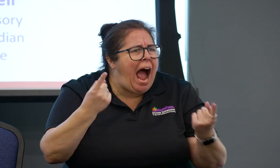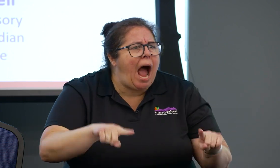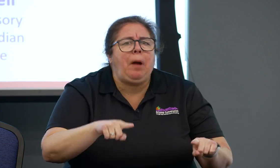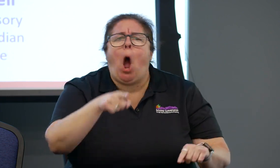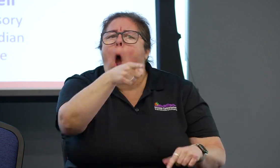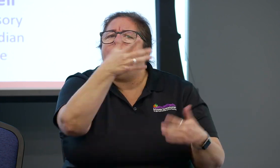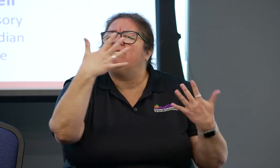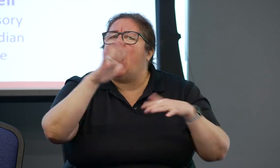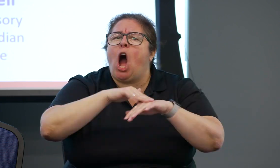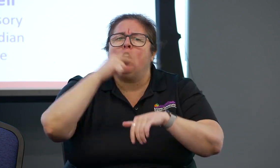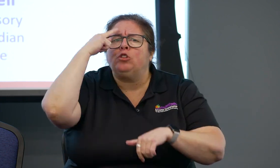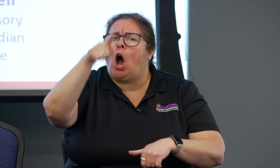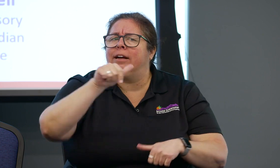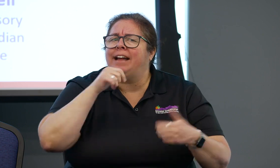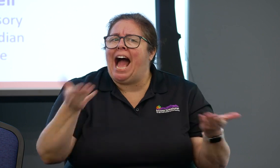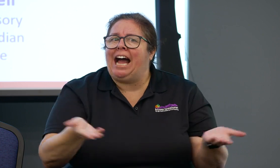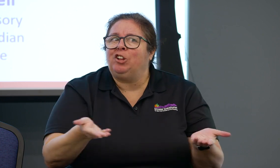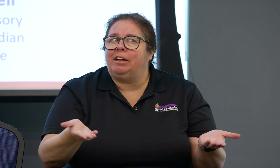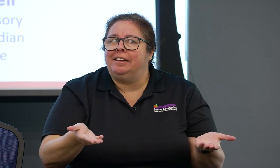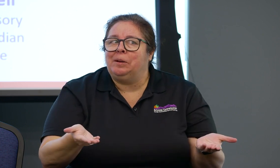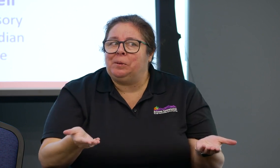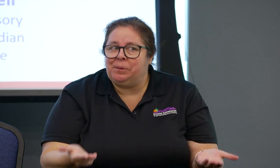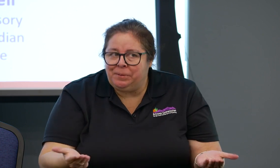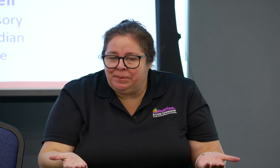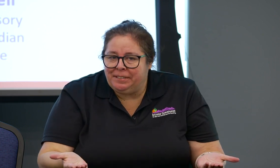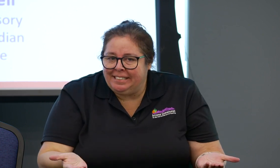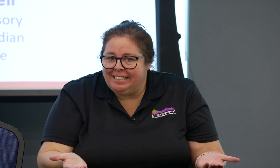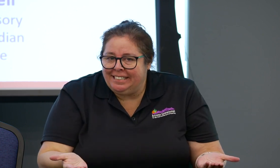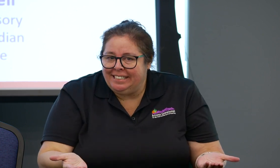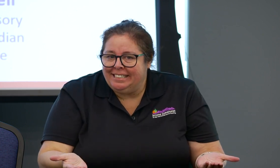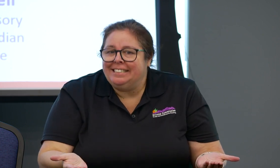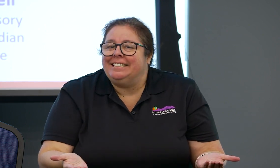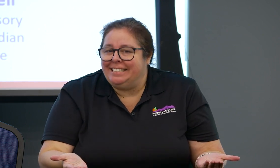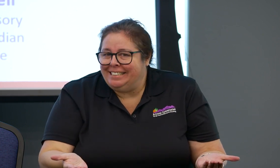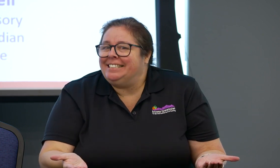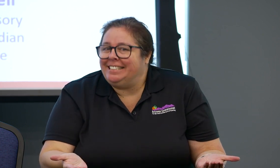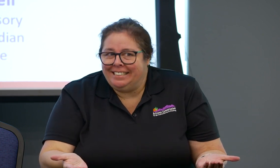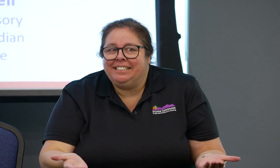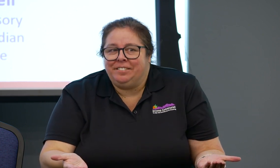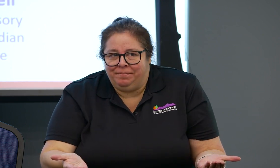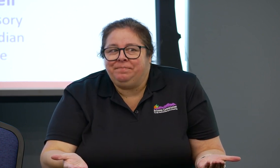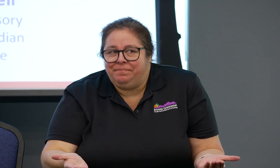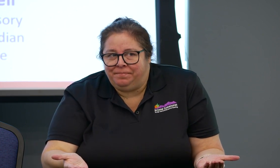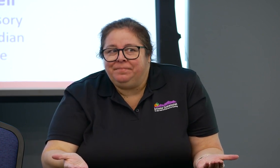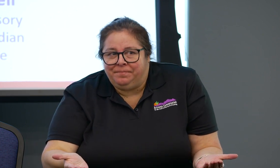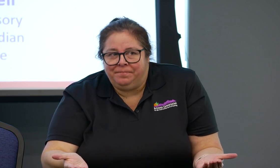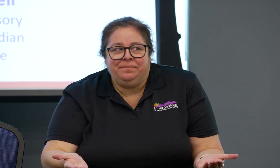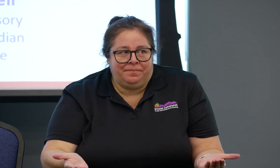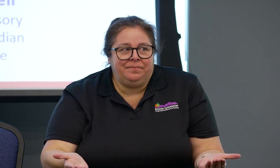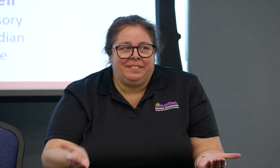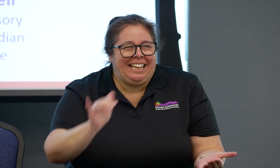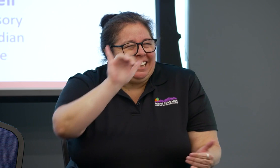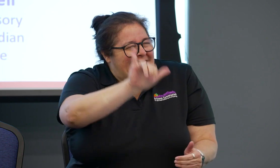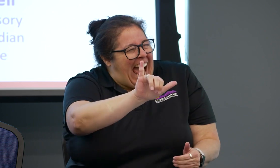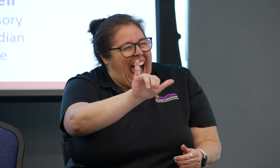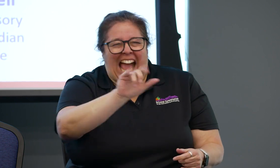are not aware of what they need to do in order to support people with hearing loss. There have been many times when I've gone into an appointment,